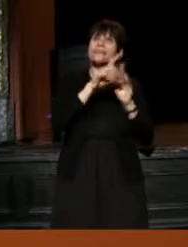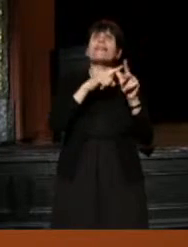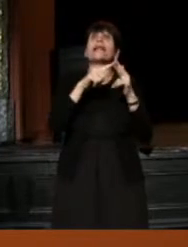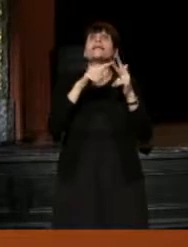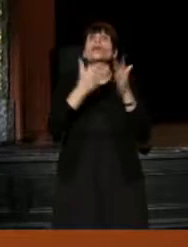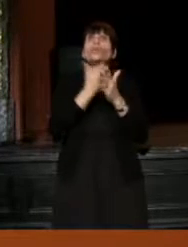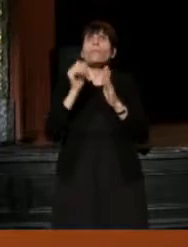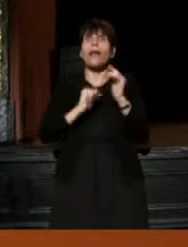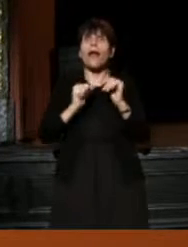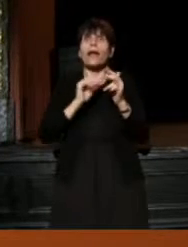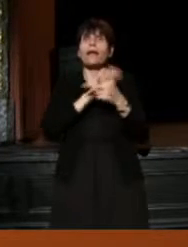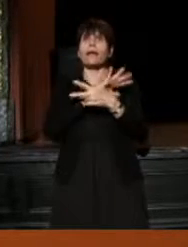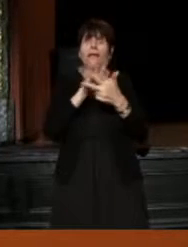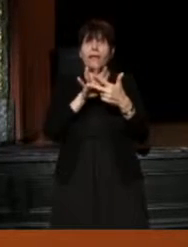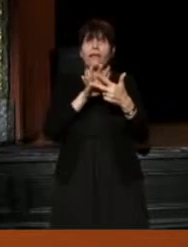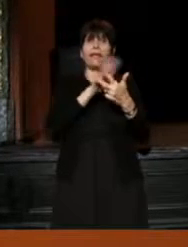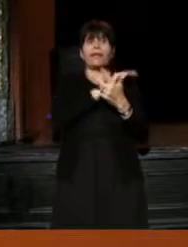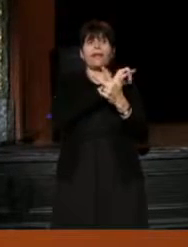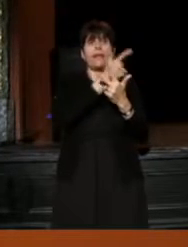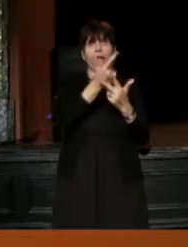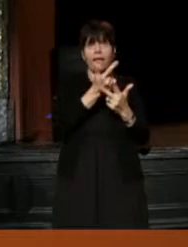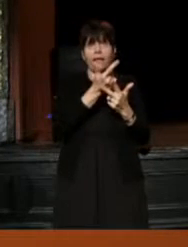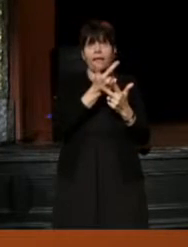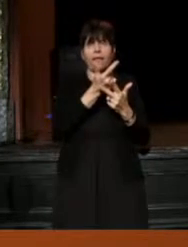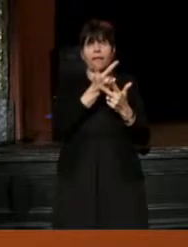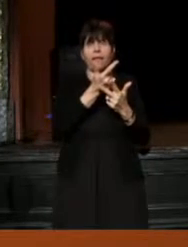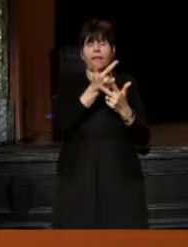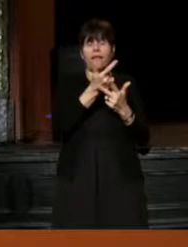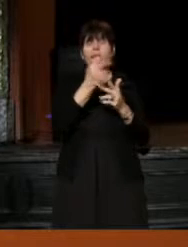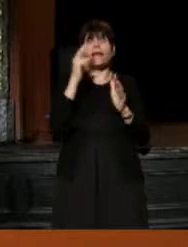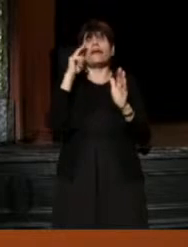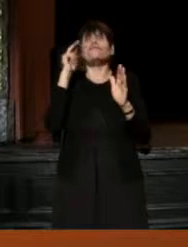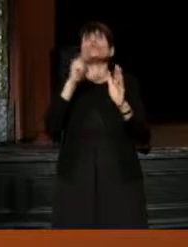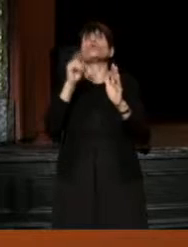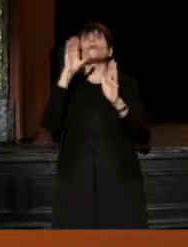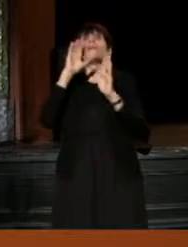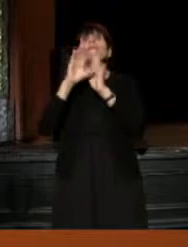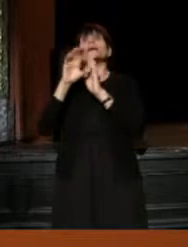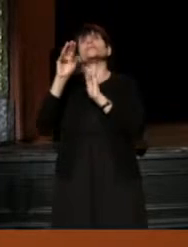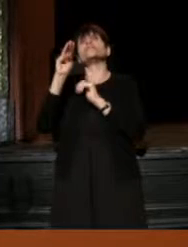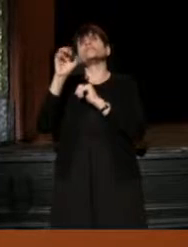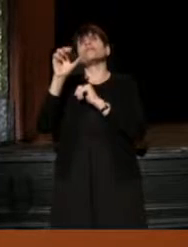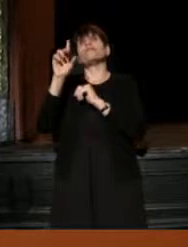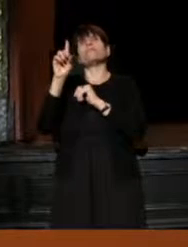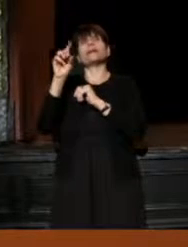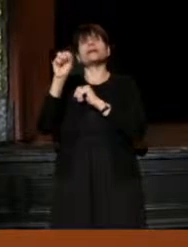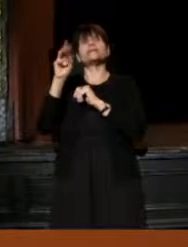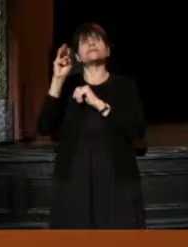If you looked at pictures of the Midsummer Night's Dream, as I am sure many of you have seen,